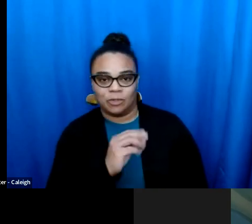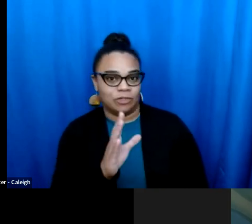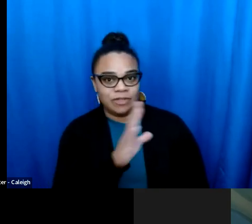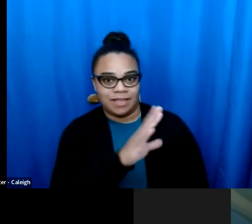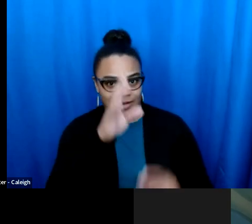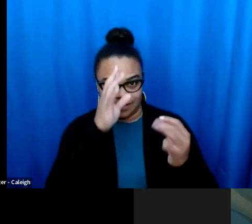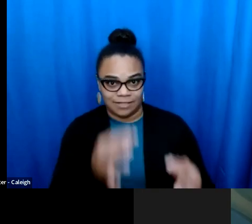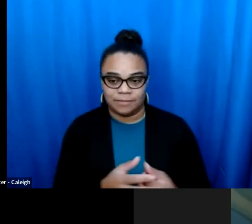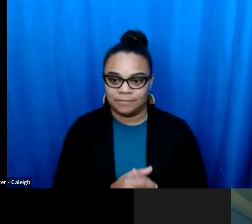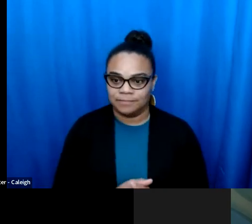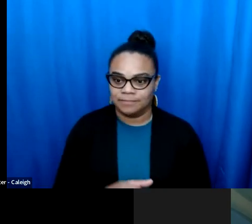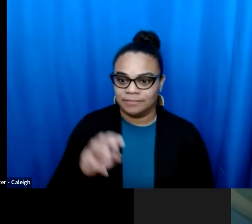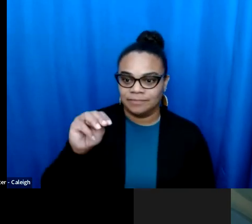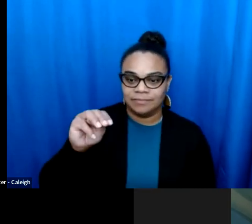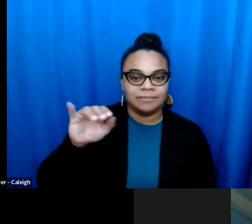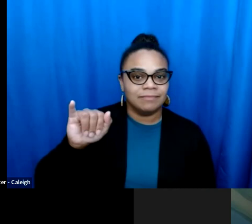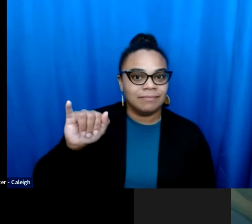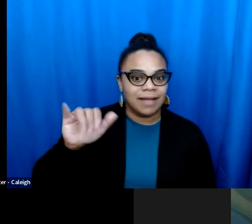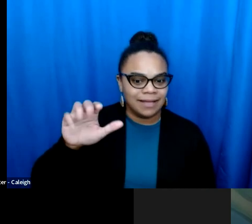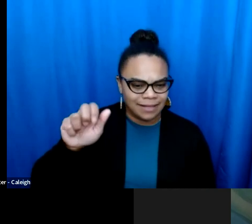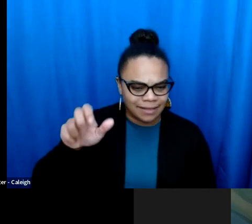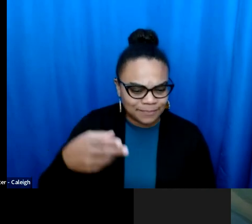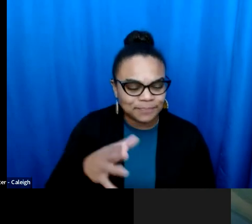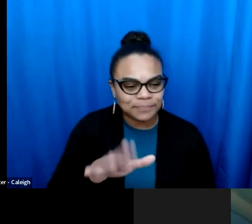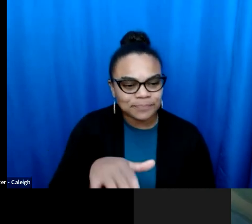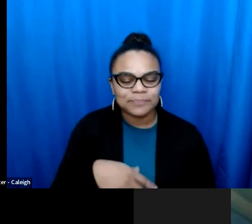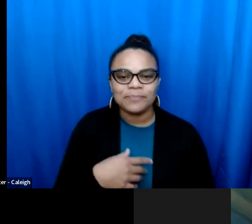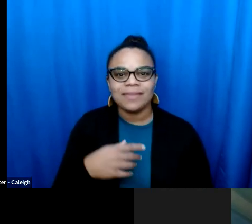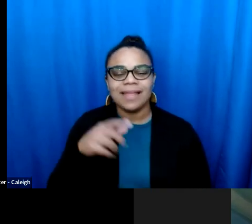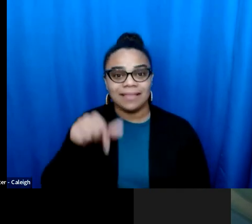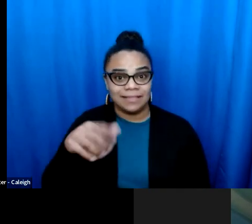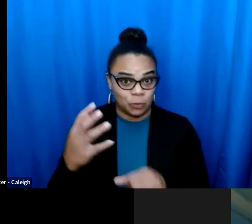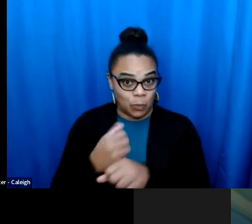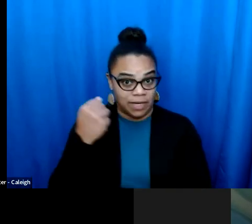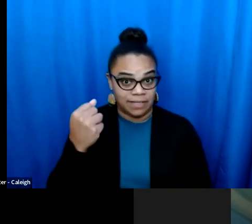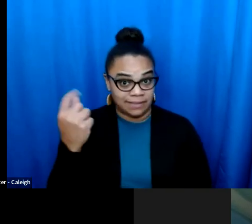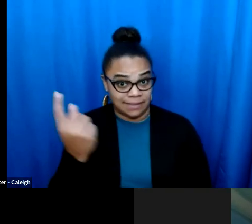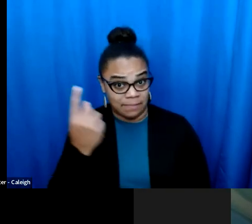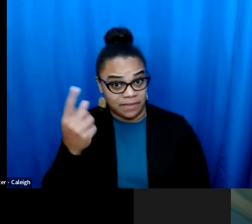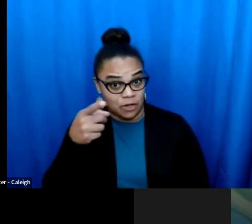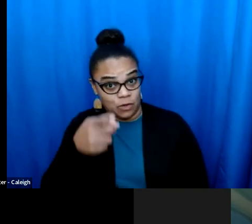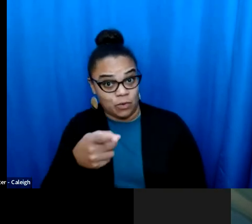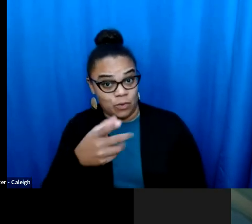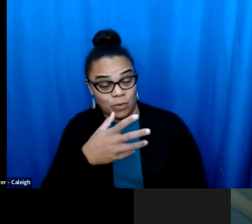But basically there were a group of extremists. We tried to put a ballot measure on that would have removed the constitutional protections for abortion, But my understanding is almost 60% of canon willers rejected that referendum in rural parts of the